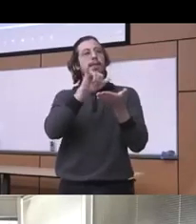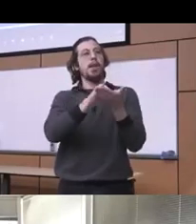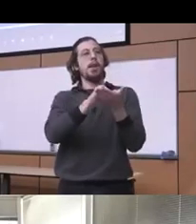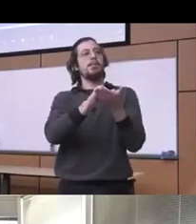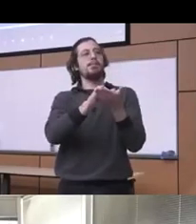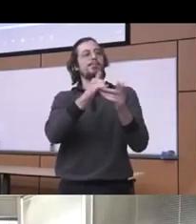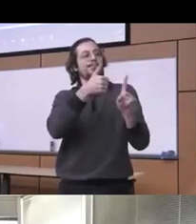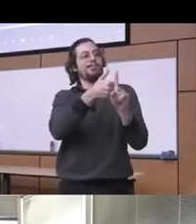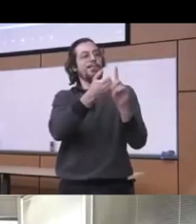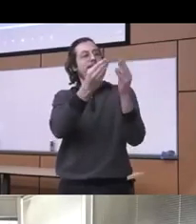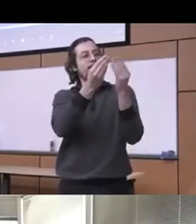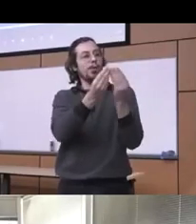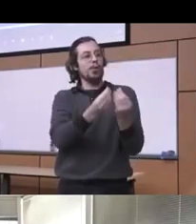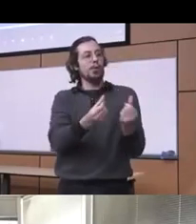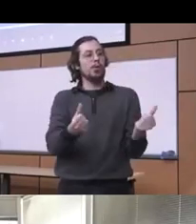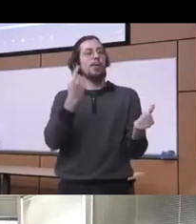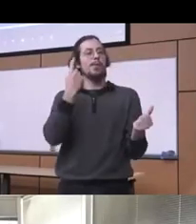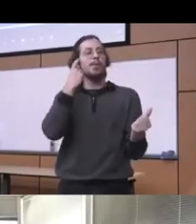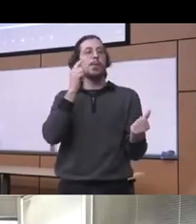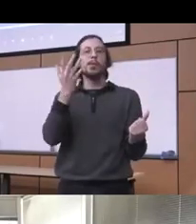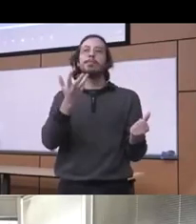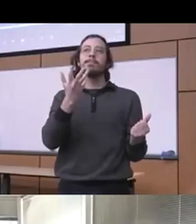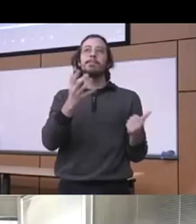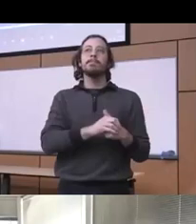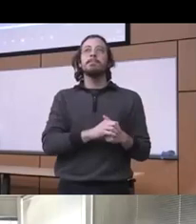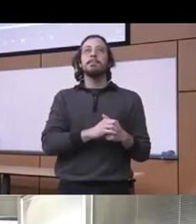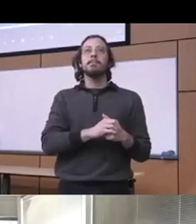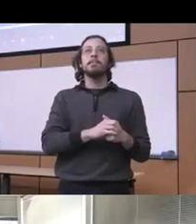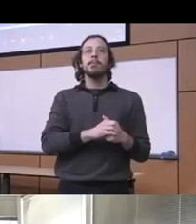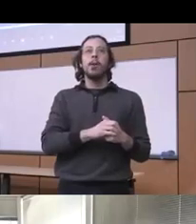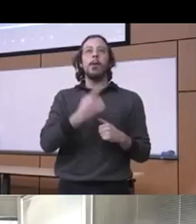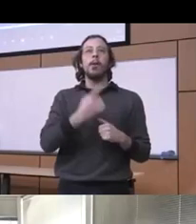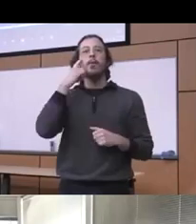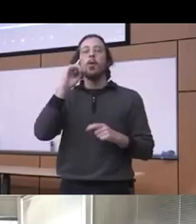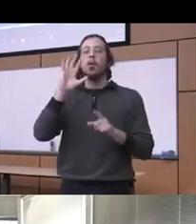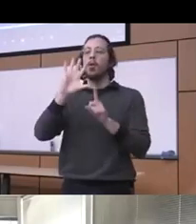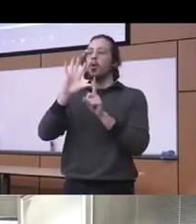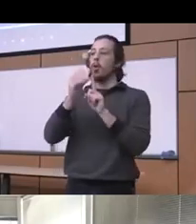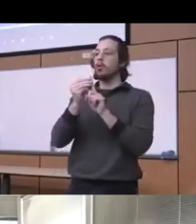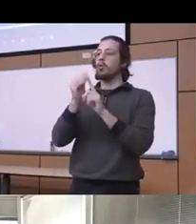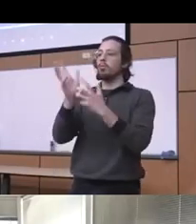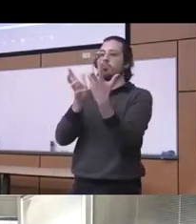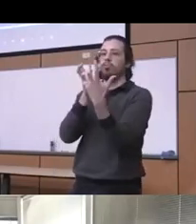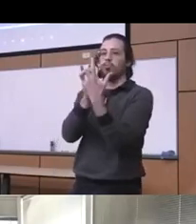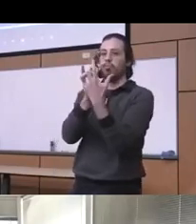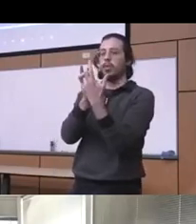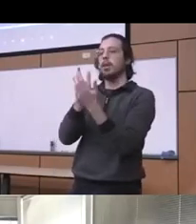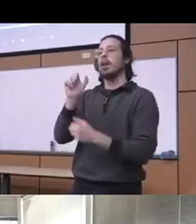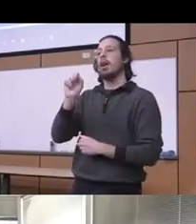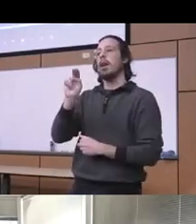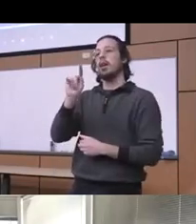um basically for uh being culturally relevant anti-racist in our approach to care